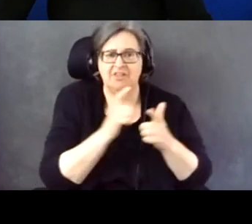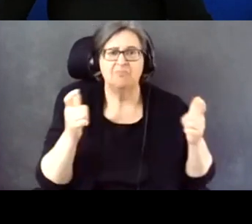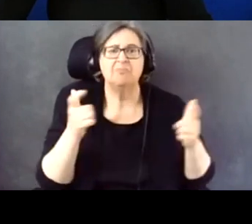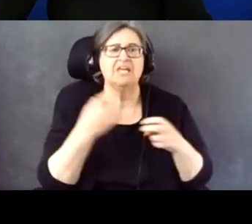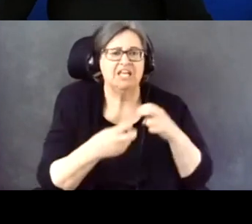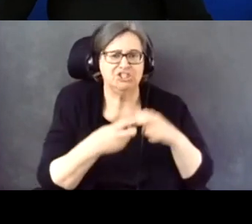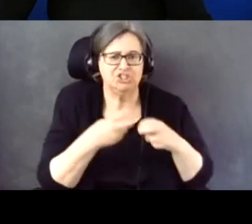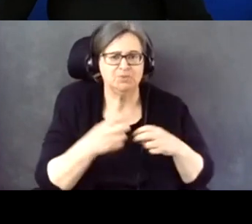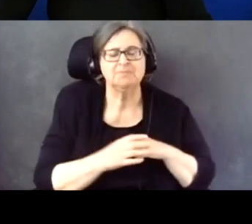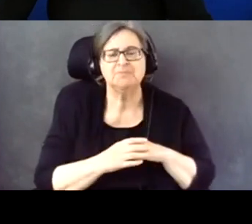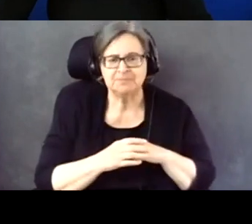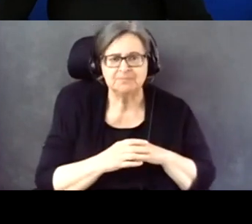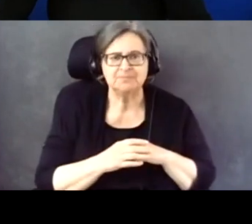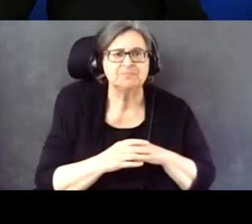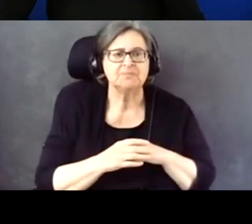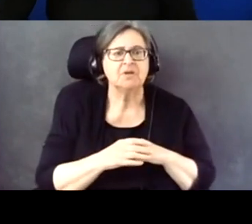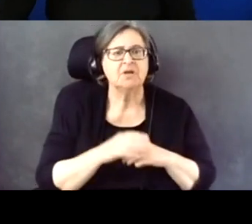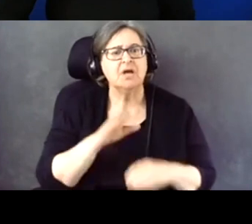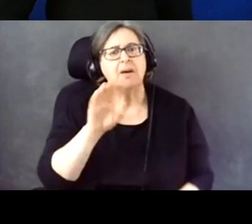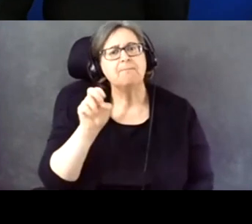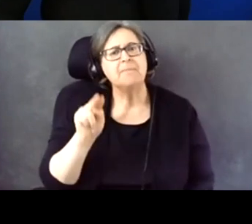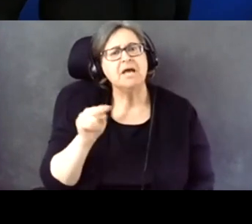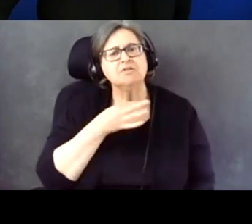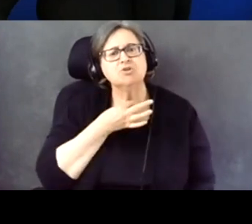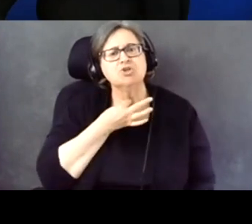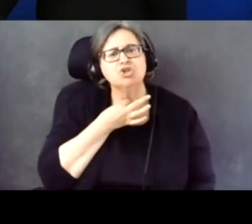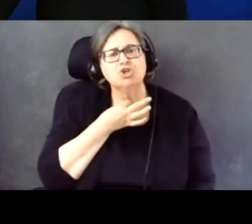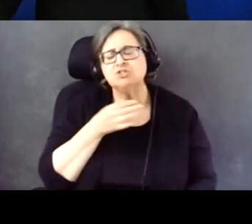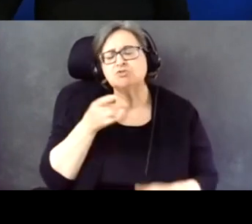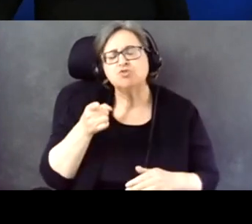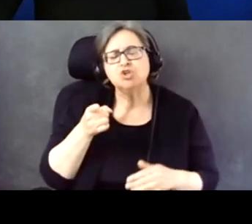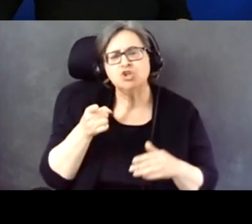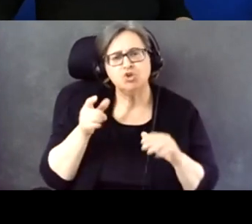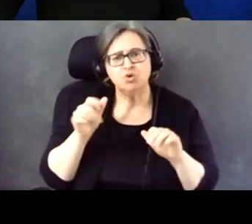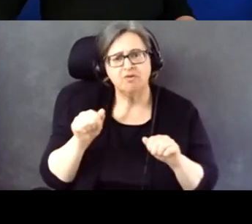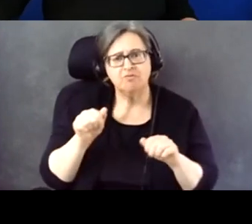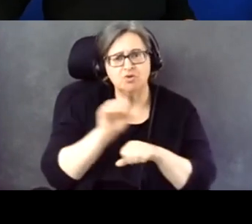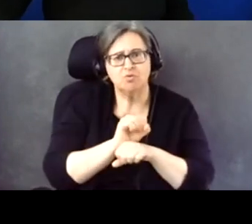So, Ben, you've gotten to work on both sides of this issue.